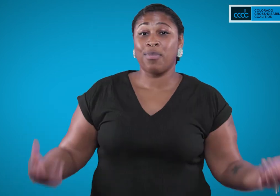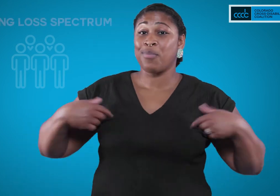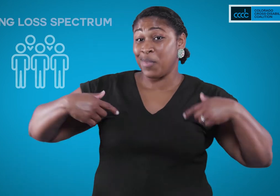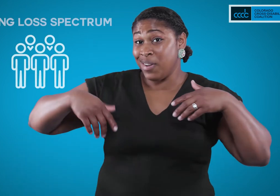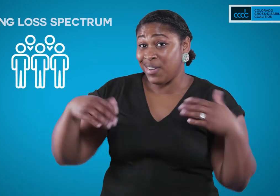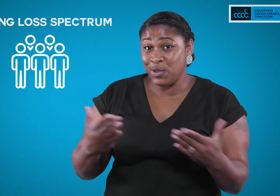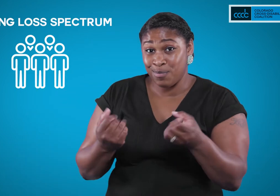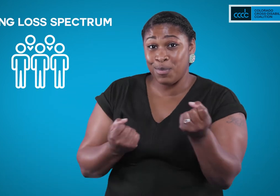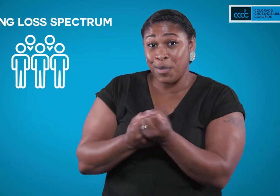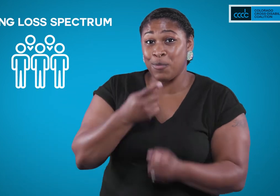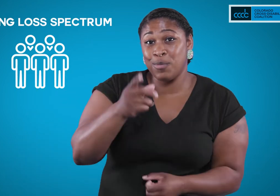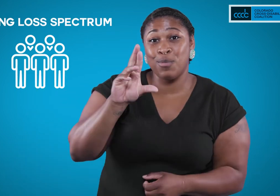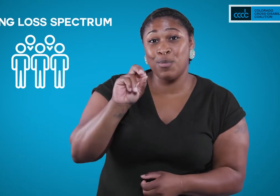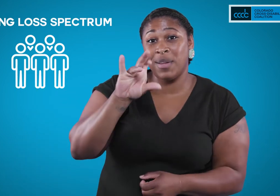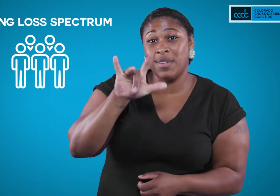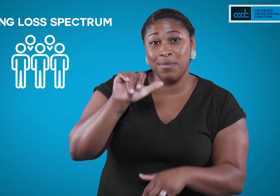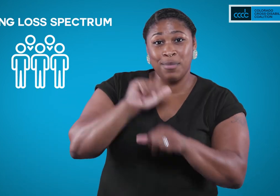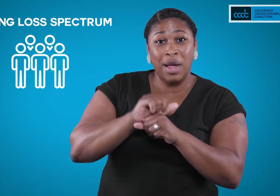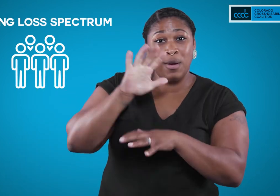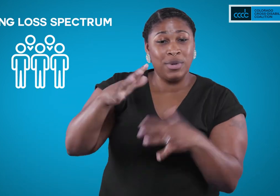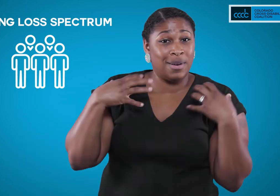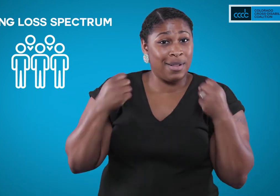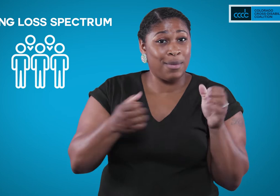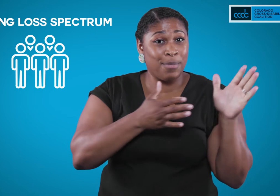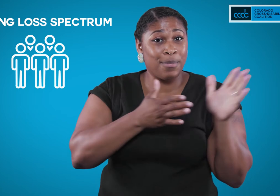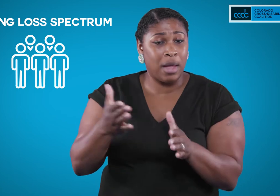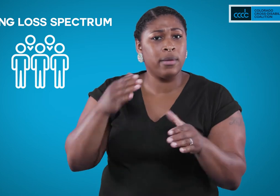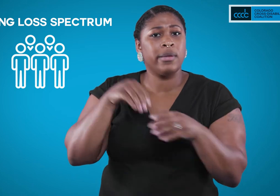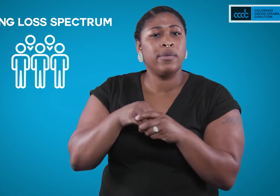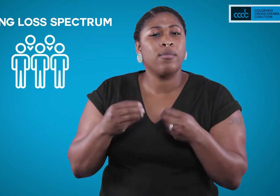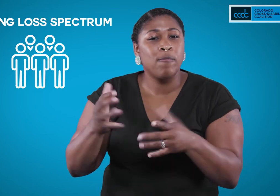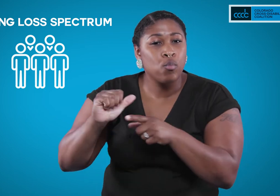We are here to support you at Rocky Mountain Health Plans in providing